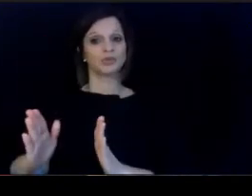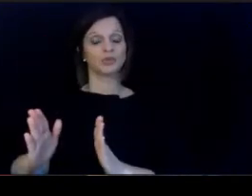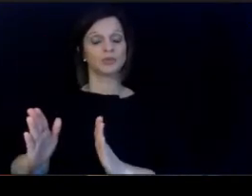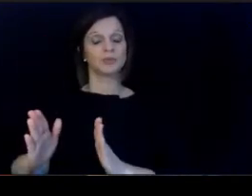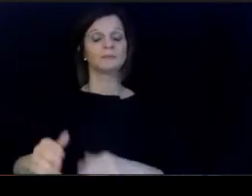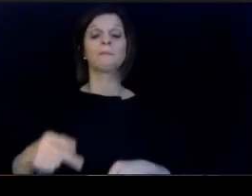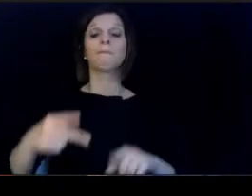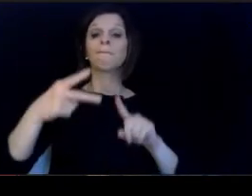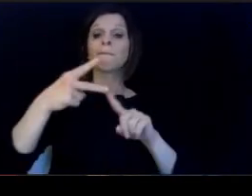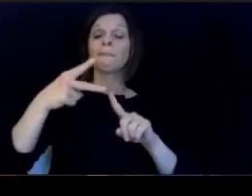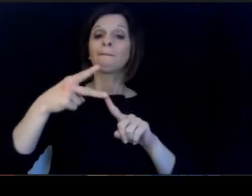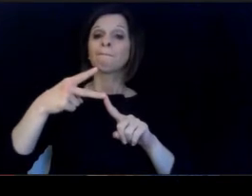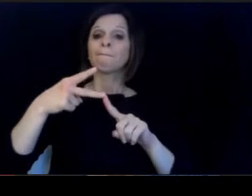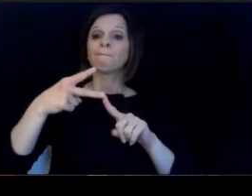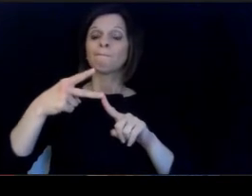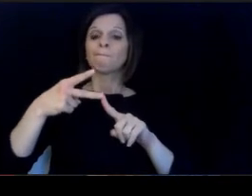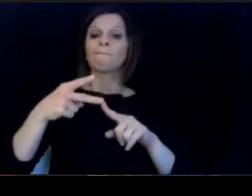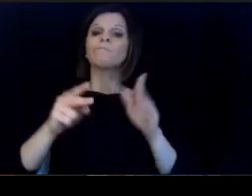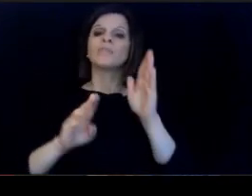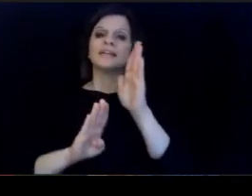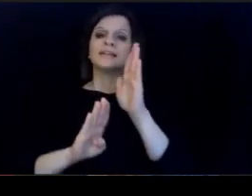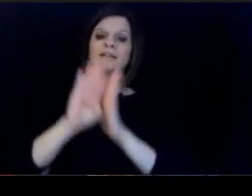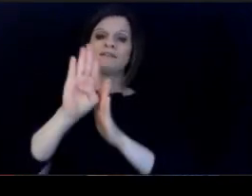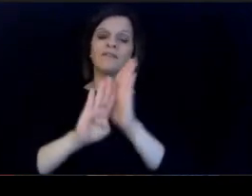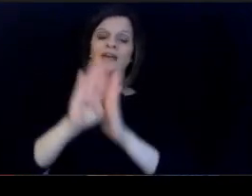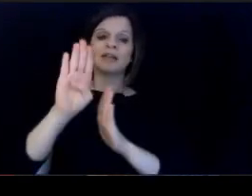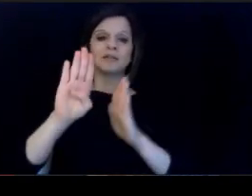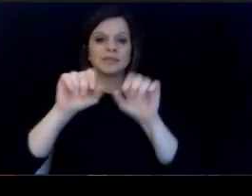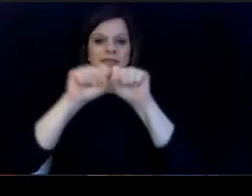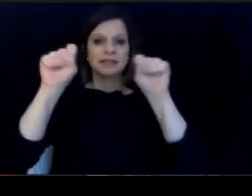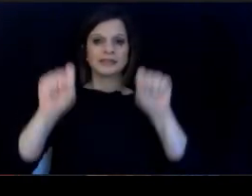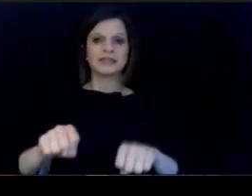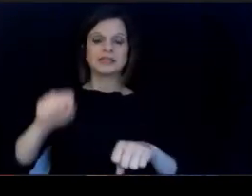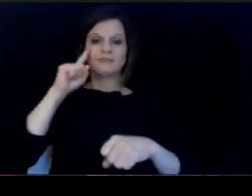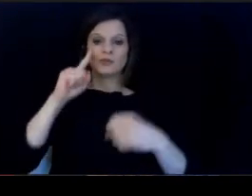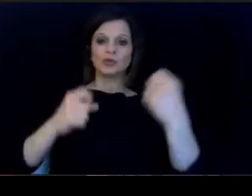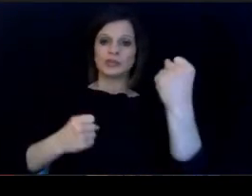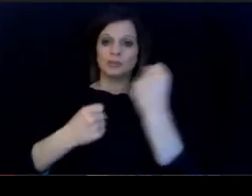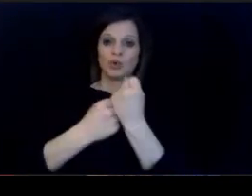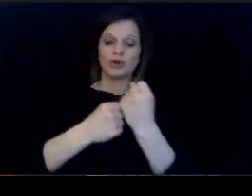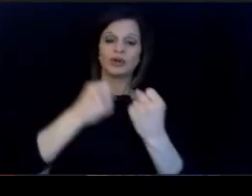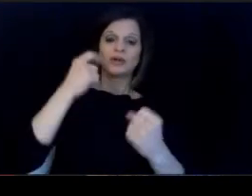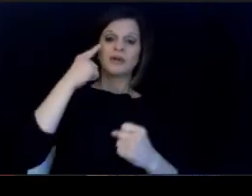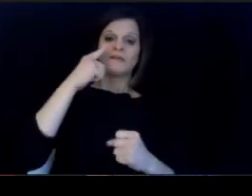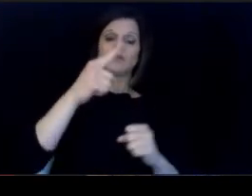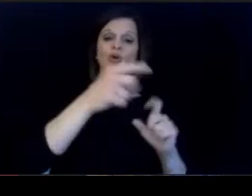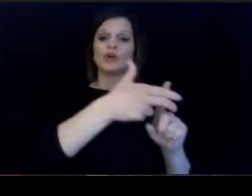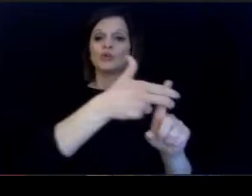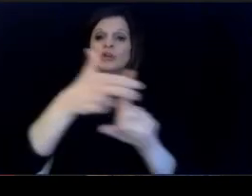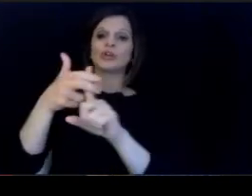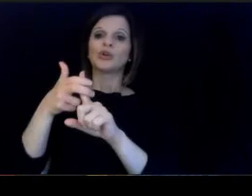Secondarily, it develops a system. of supports for recruiting and supporting perspective teacher.